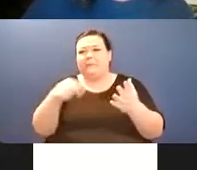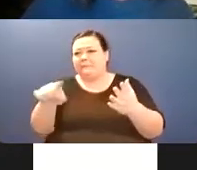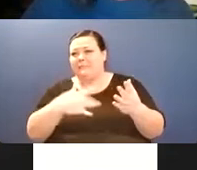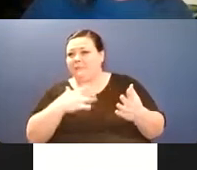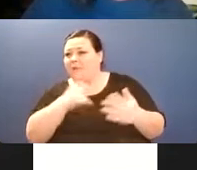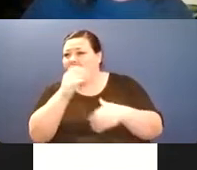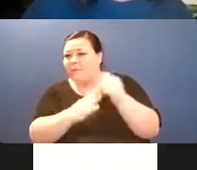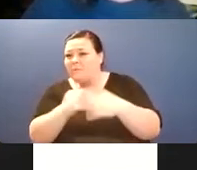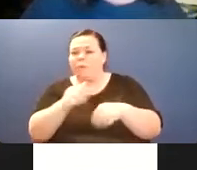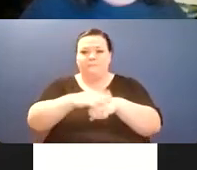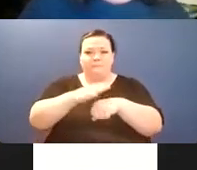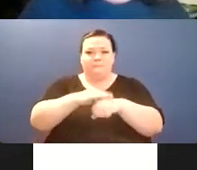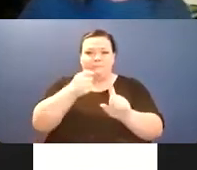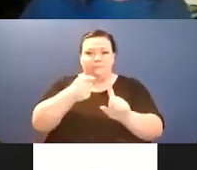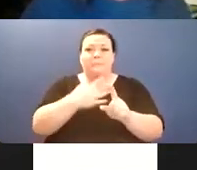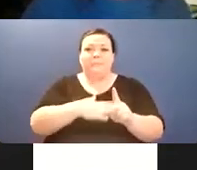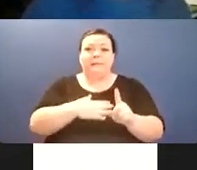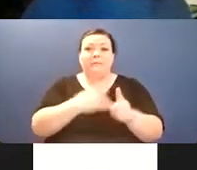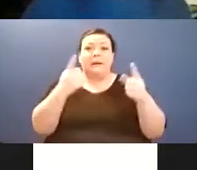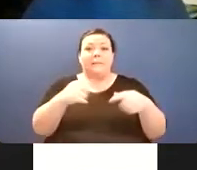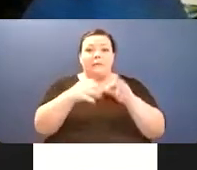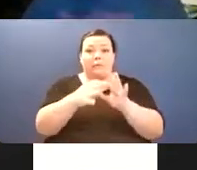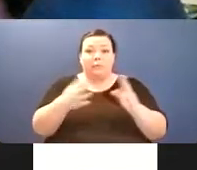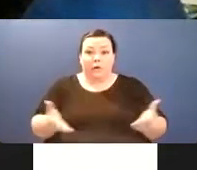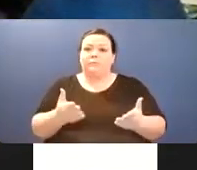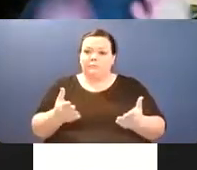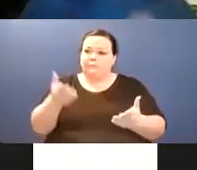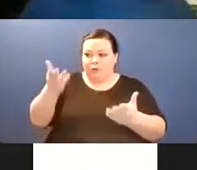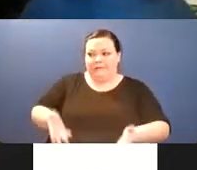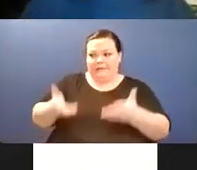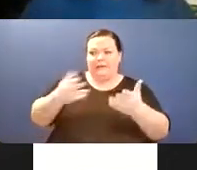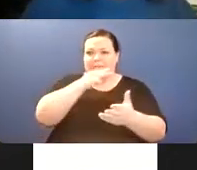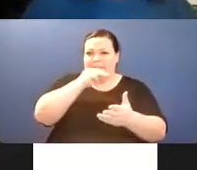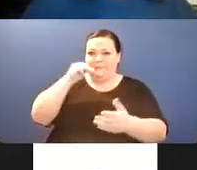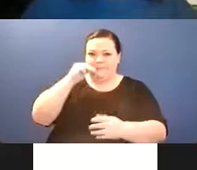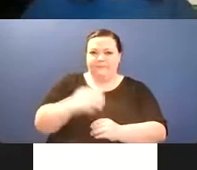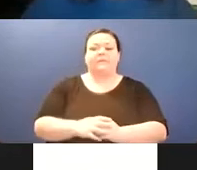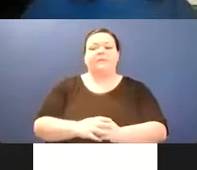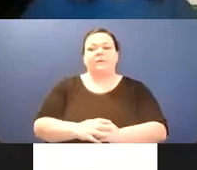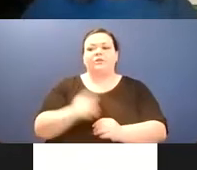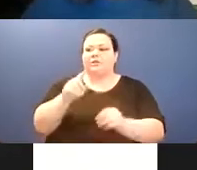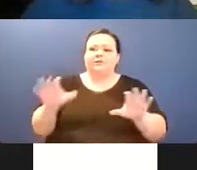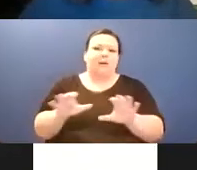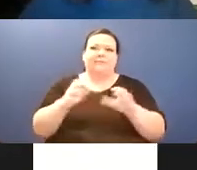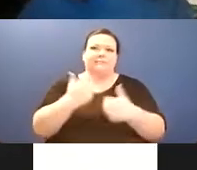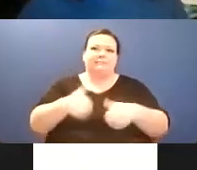so thank you so much for being here, those are my spiels and i'm going to introduce our